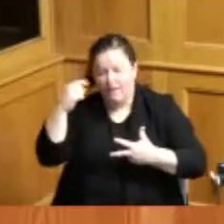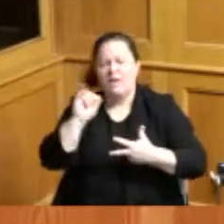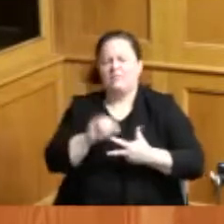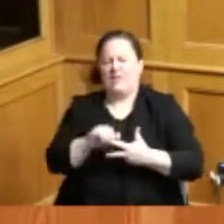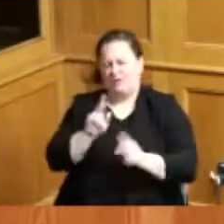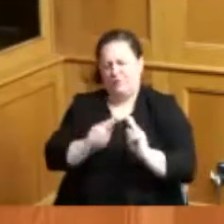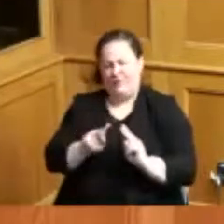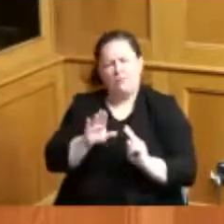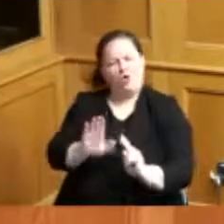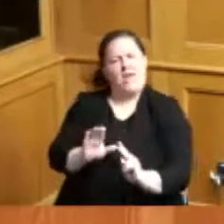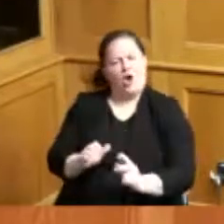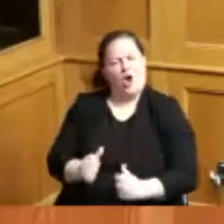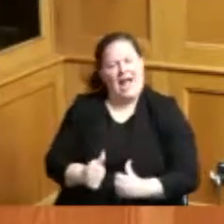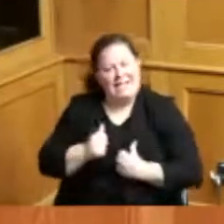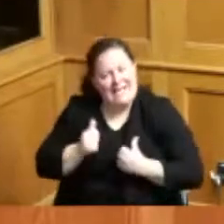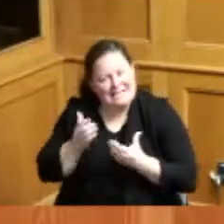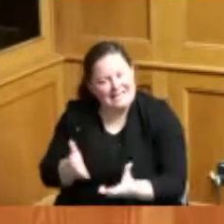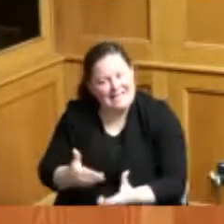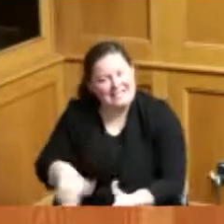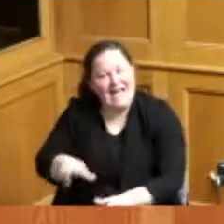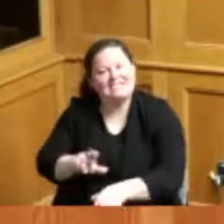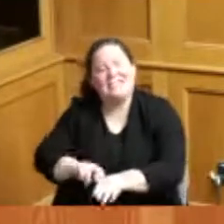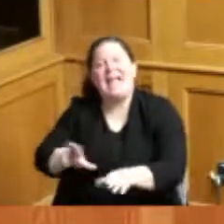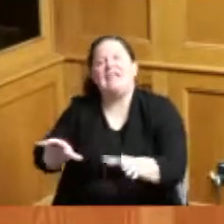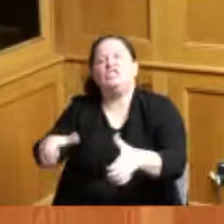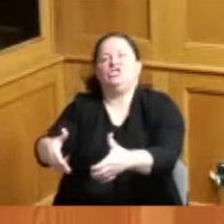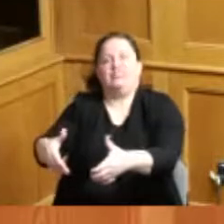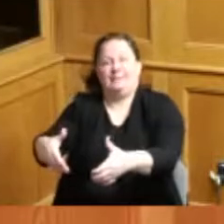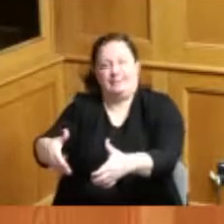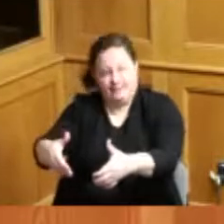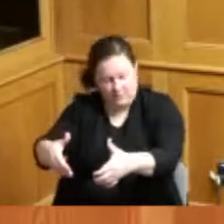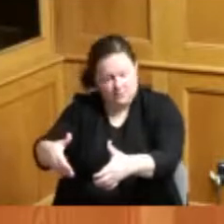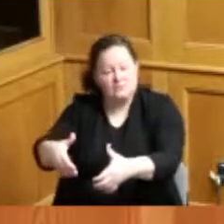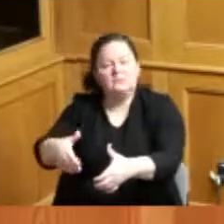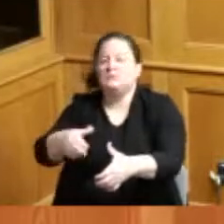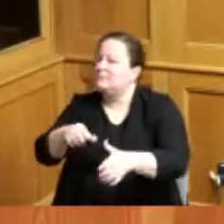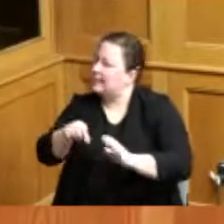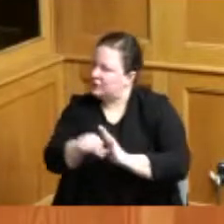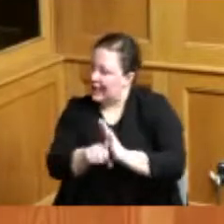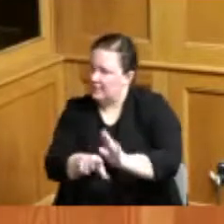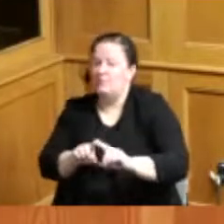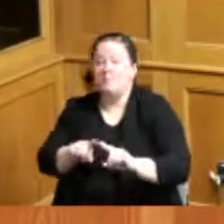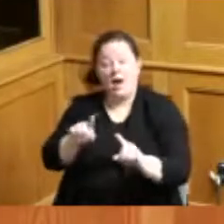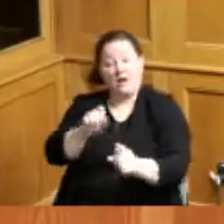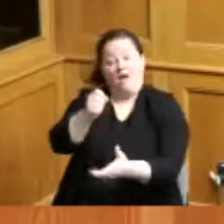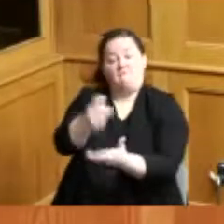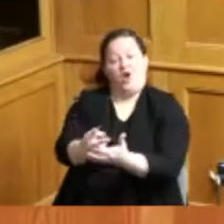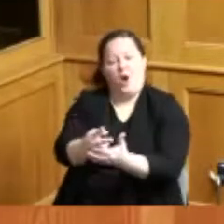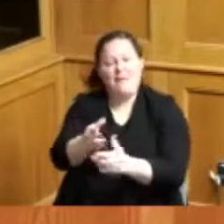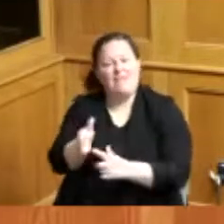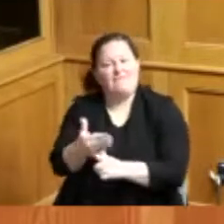though not a nation-state is affirmed by the existence of the flag and the green is